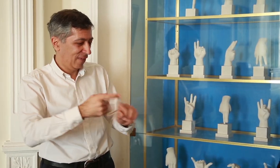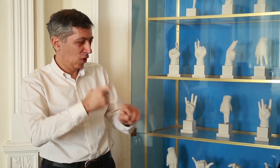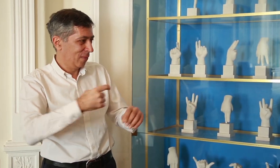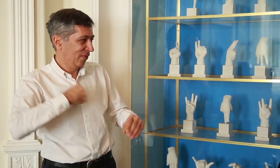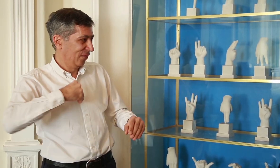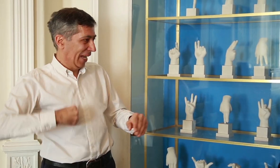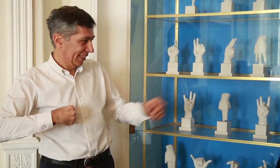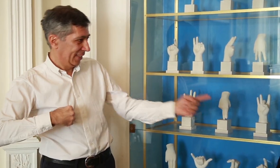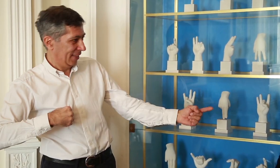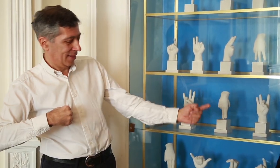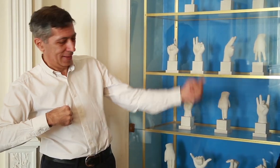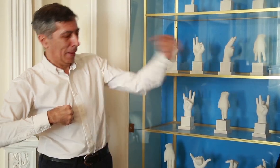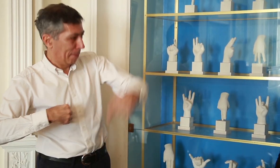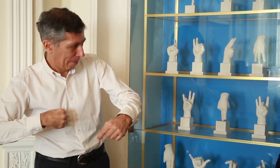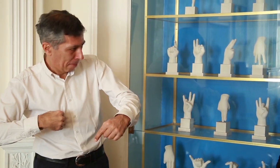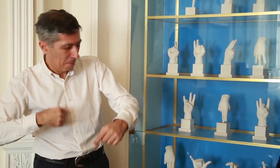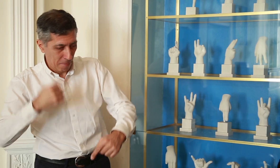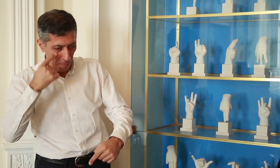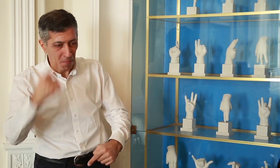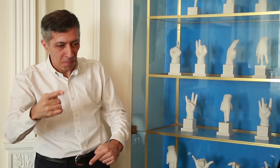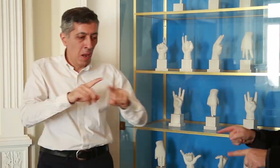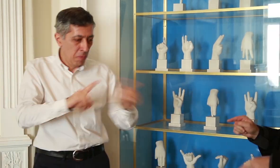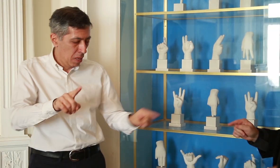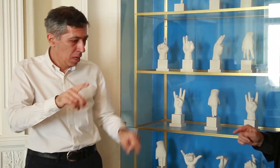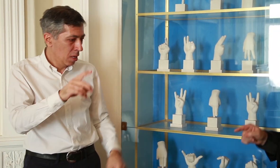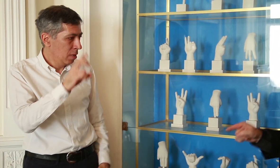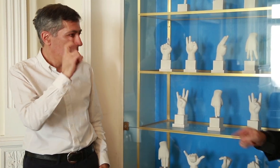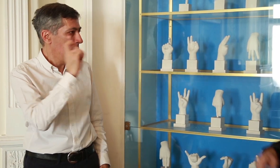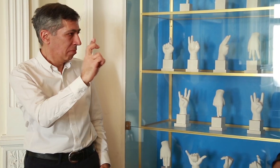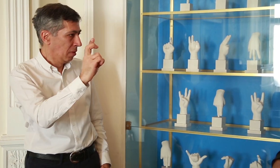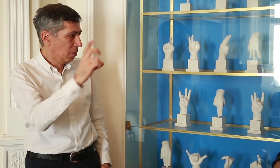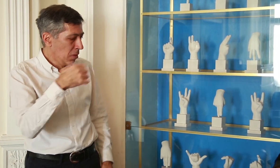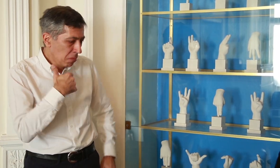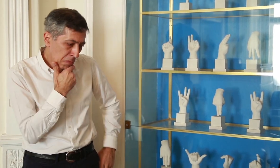I enjoy being around Deaf people because we